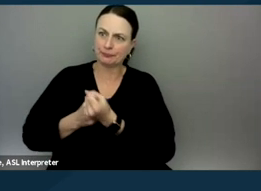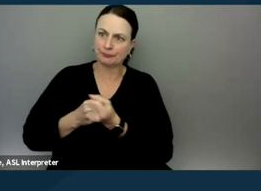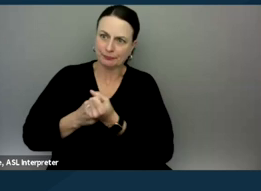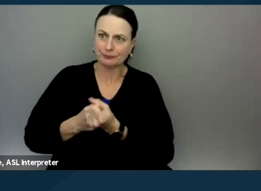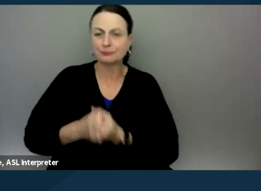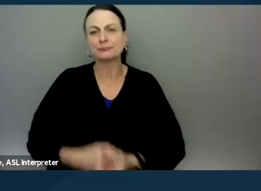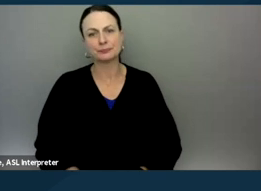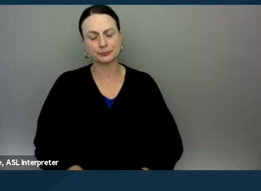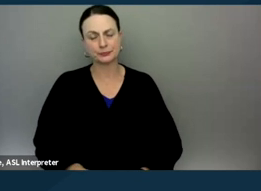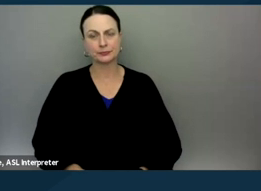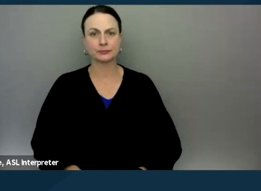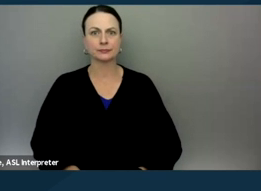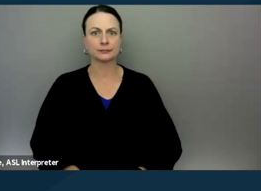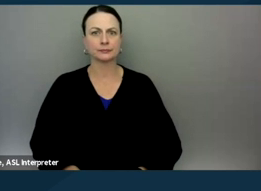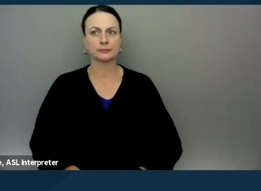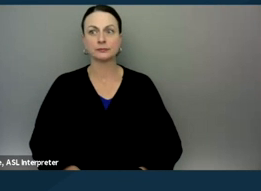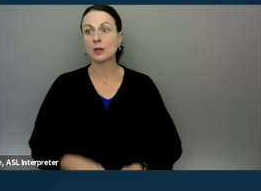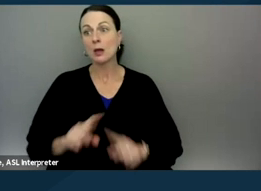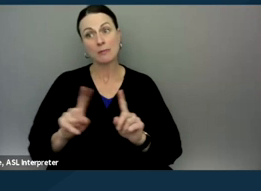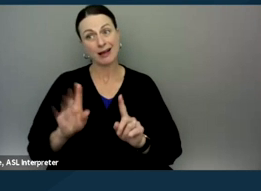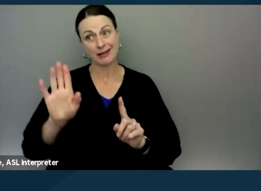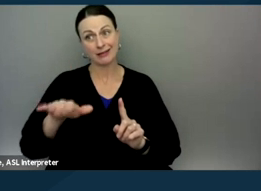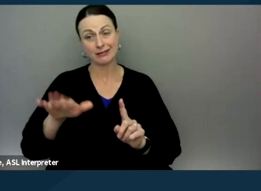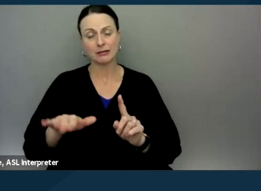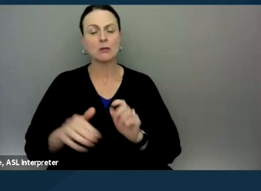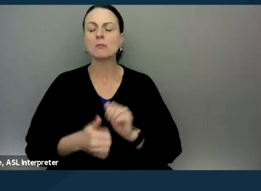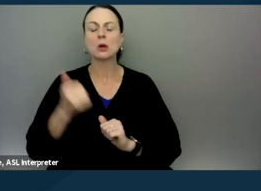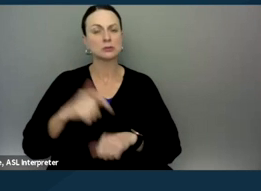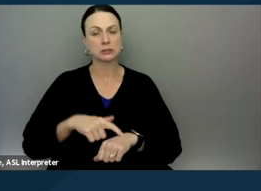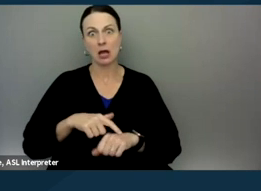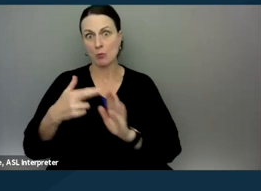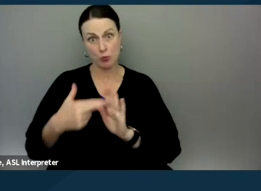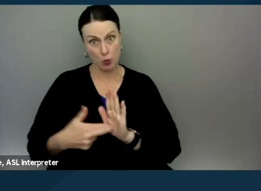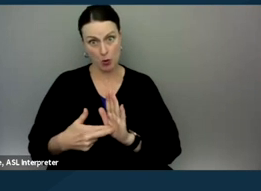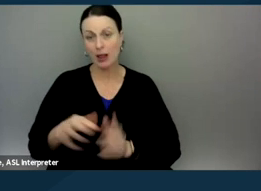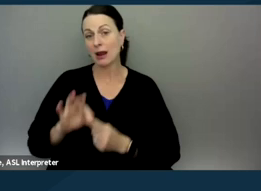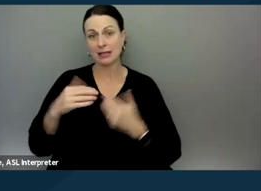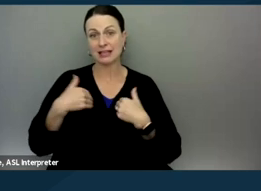It, but generally what I would say is that as a general rule, unless there is that specific carve-out,